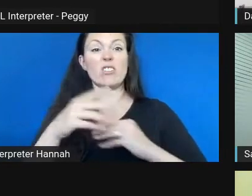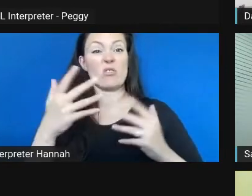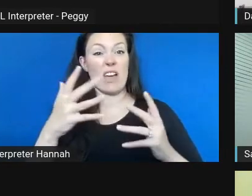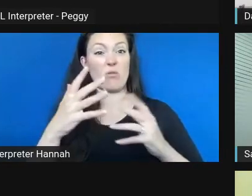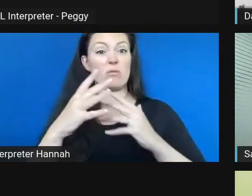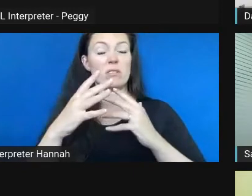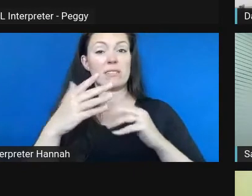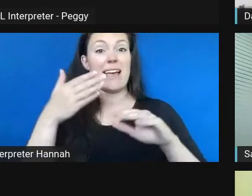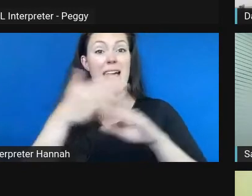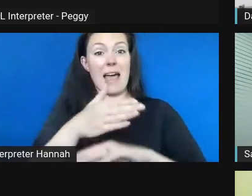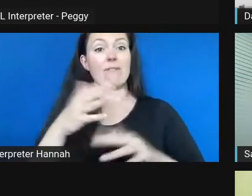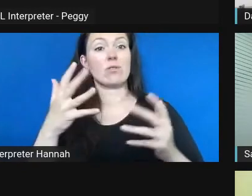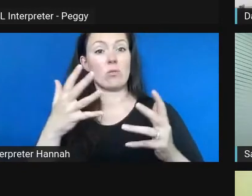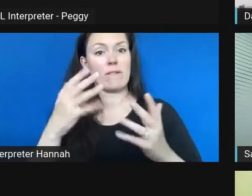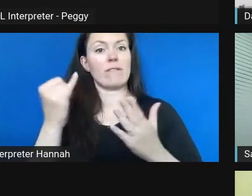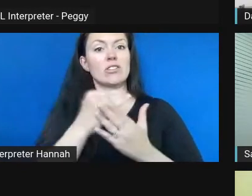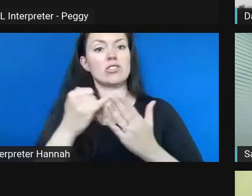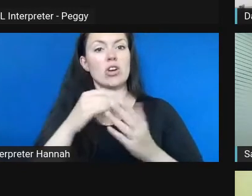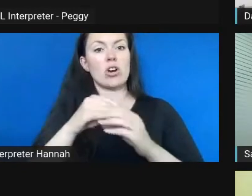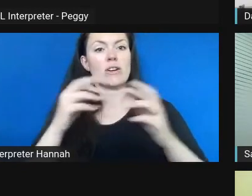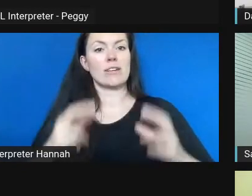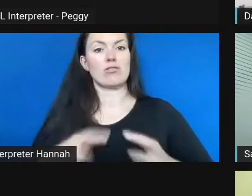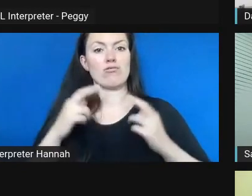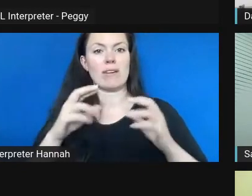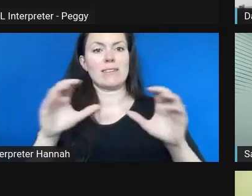artist-in-residence activation with the block party.